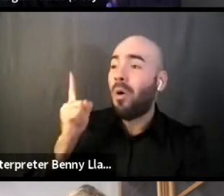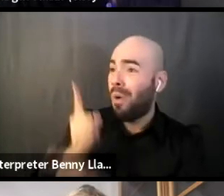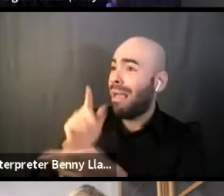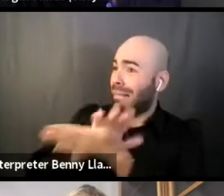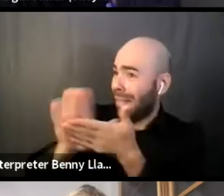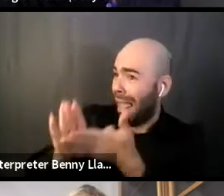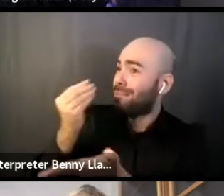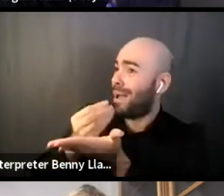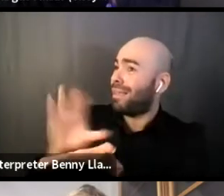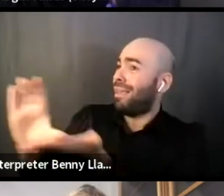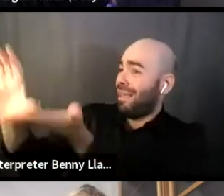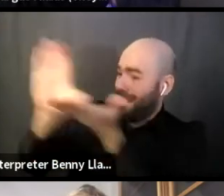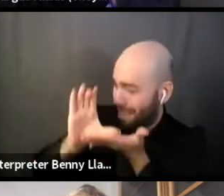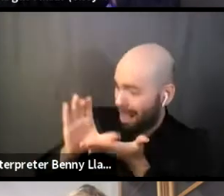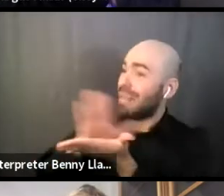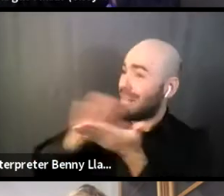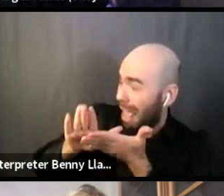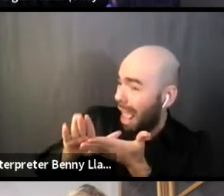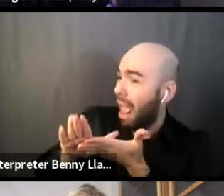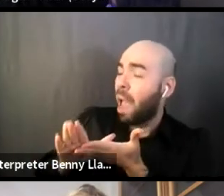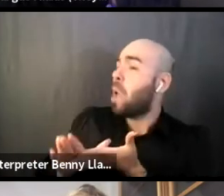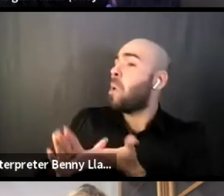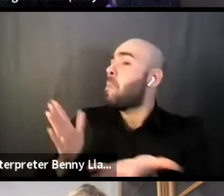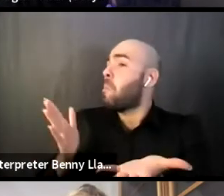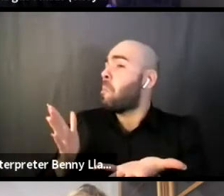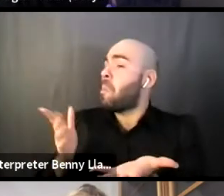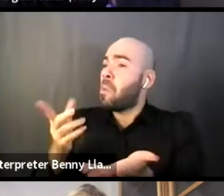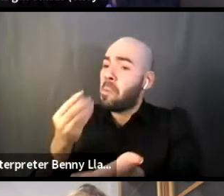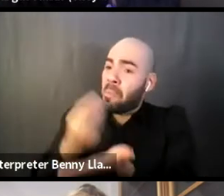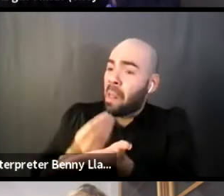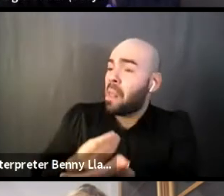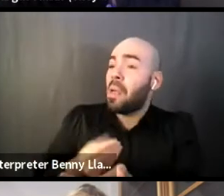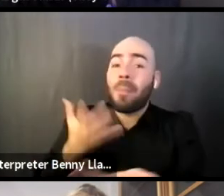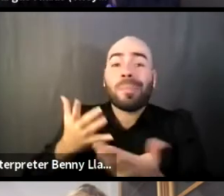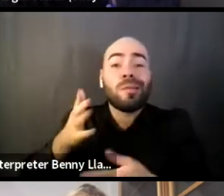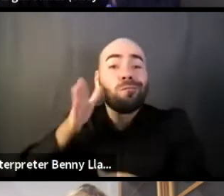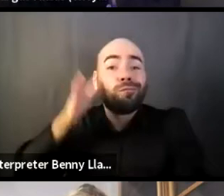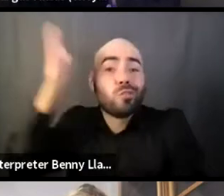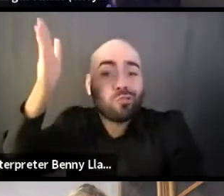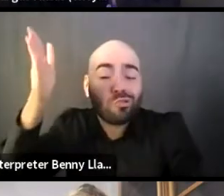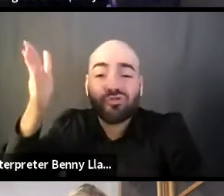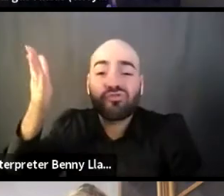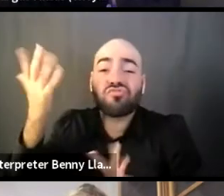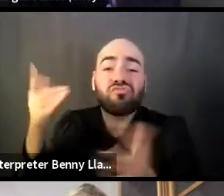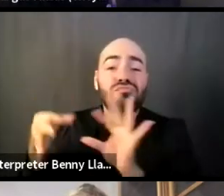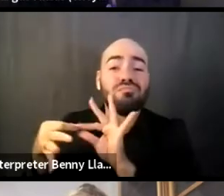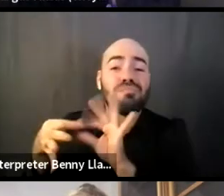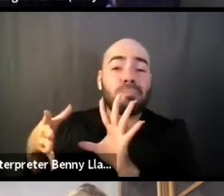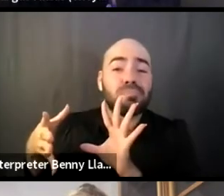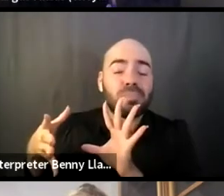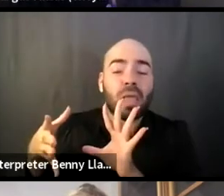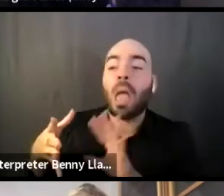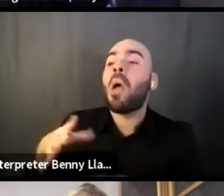Like maybe I won't choose to work with them again in the future on a project. Ultimately, it's their response that tells me